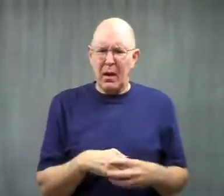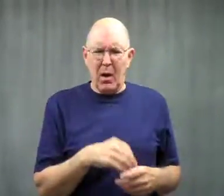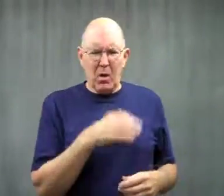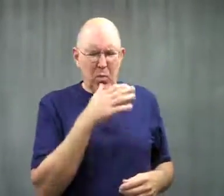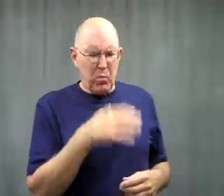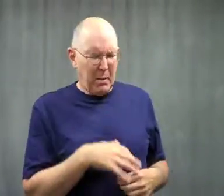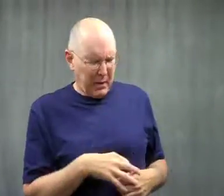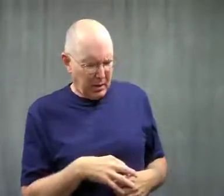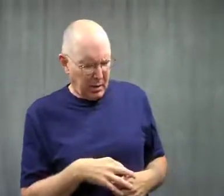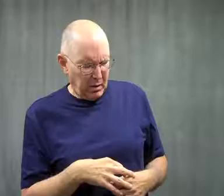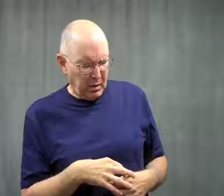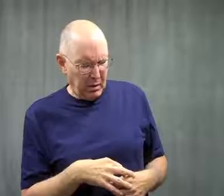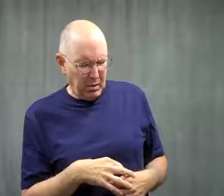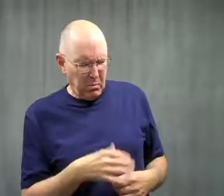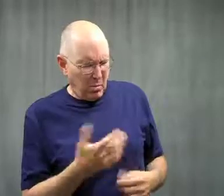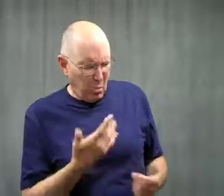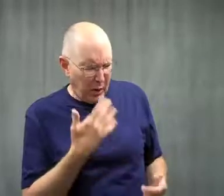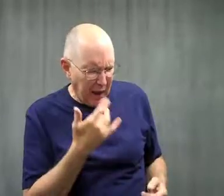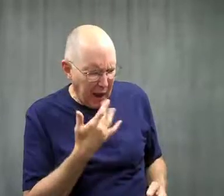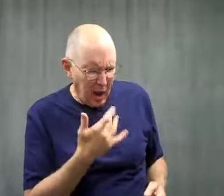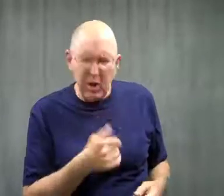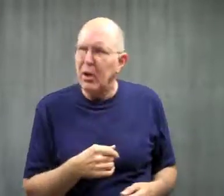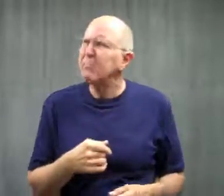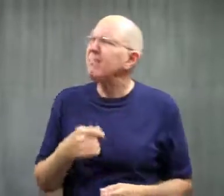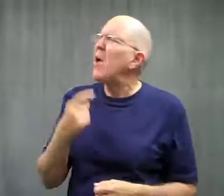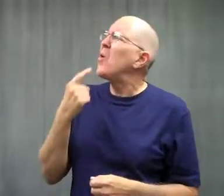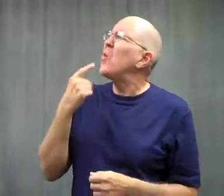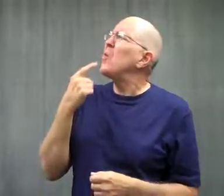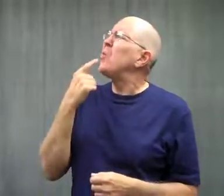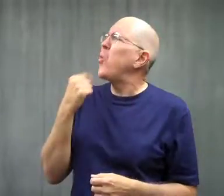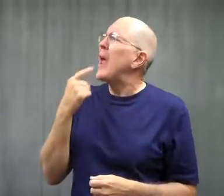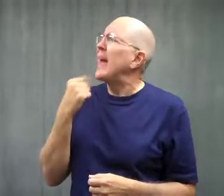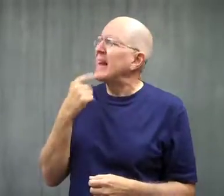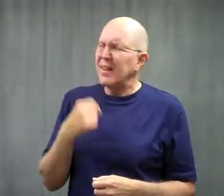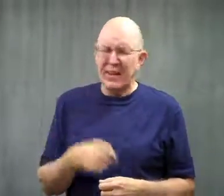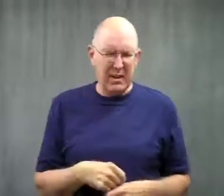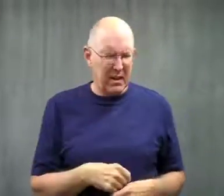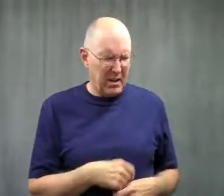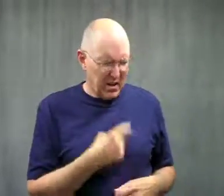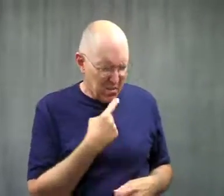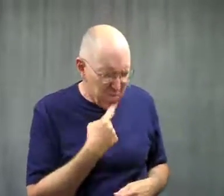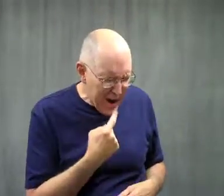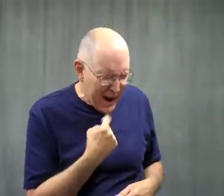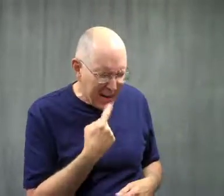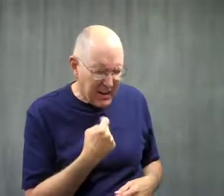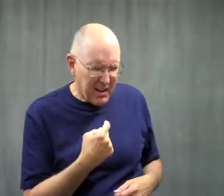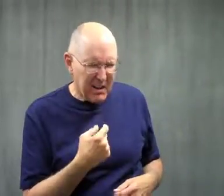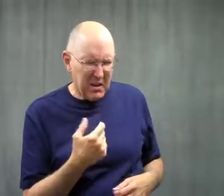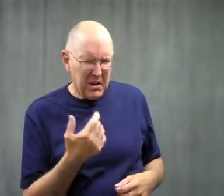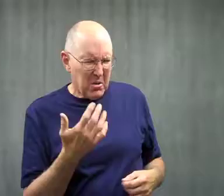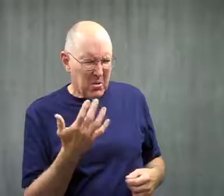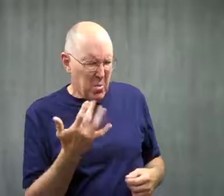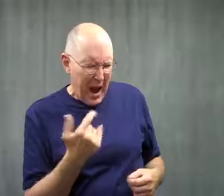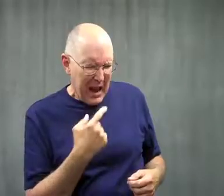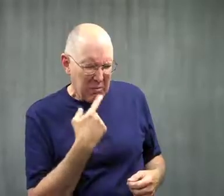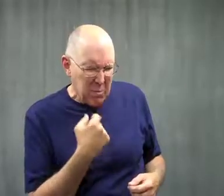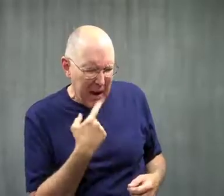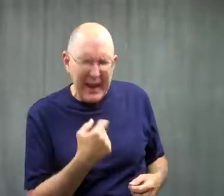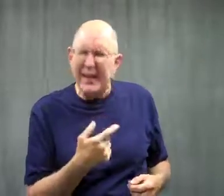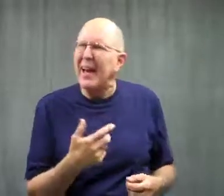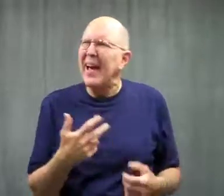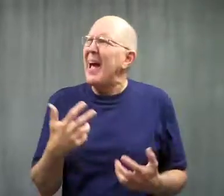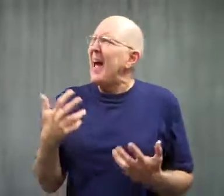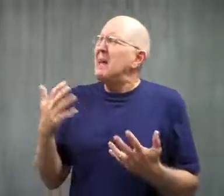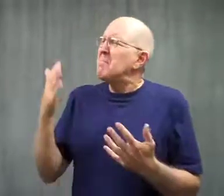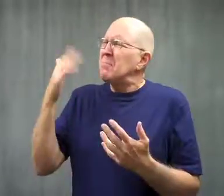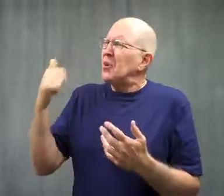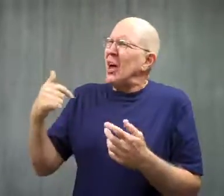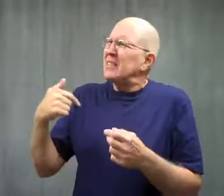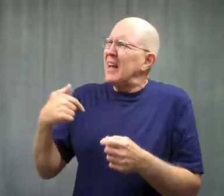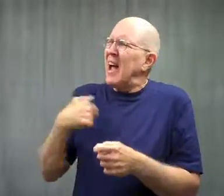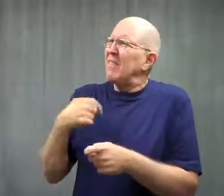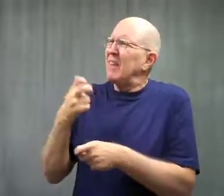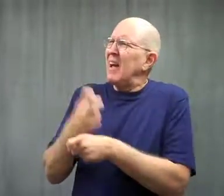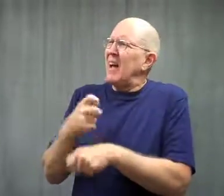The lady there asked, "What color?"